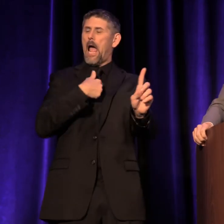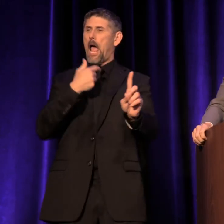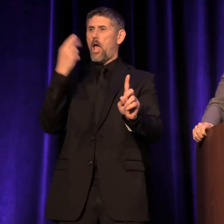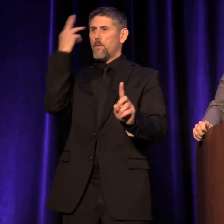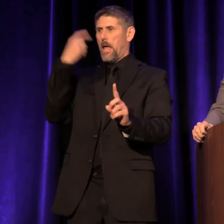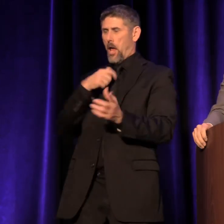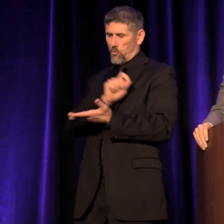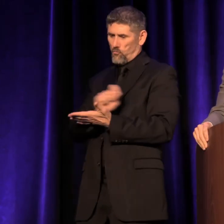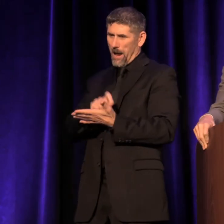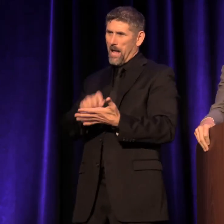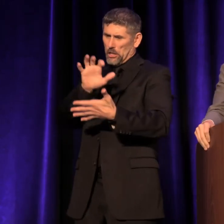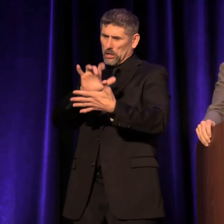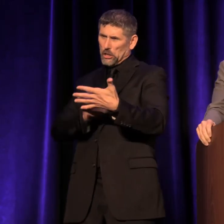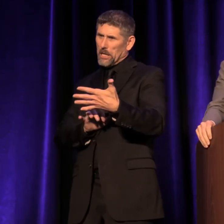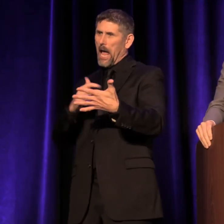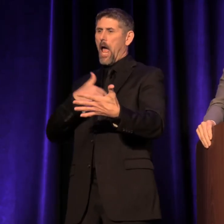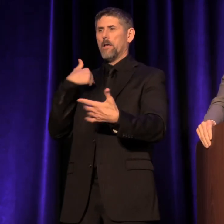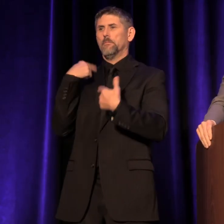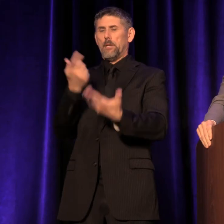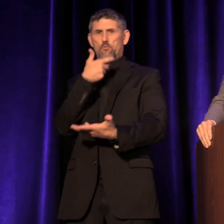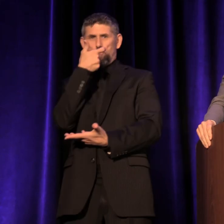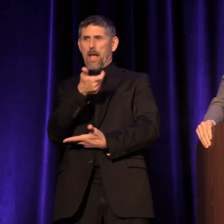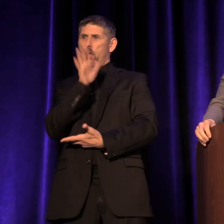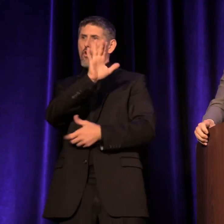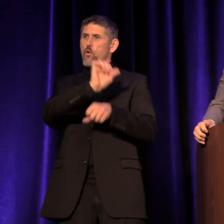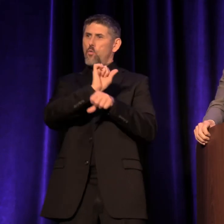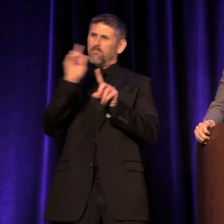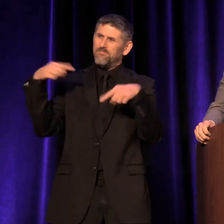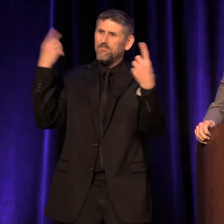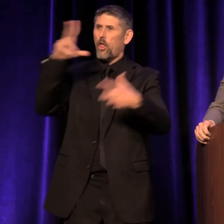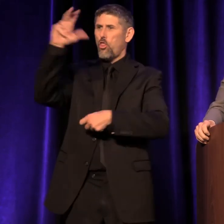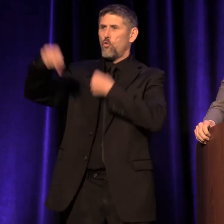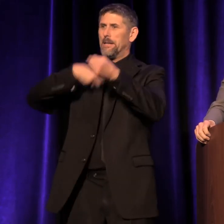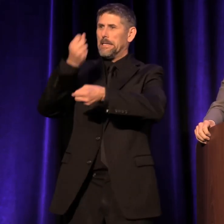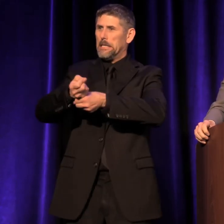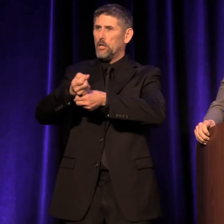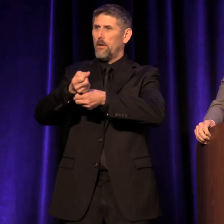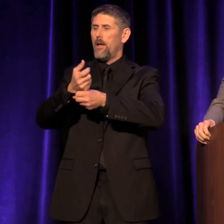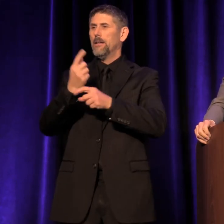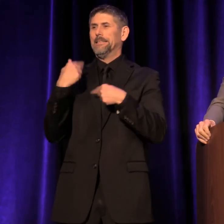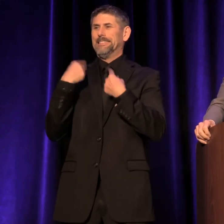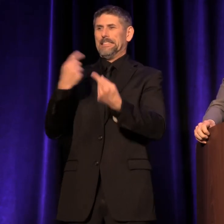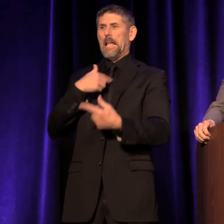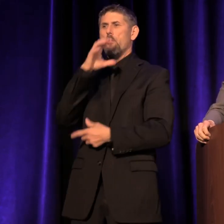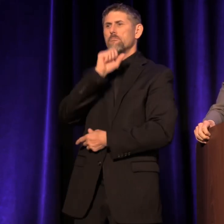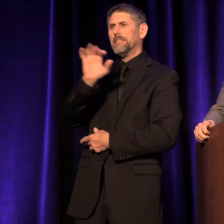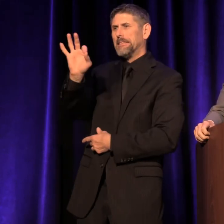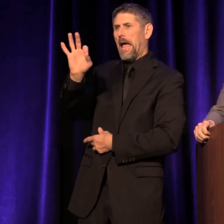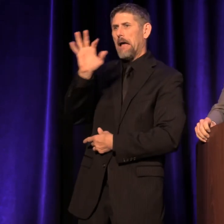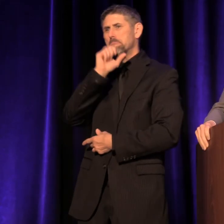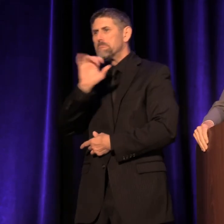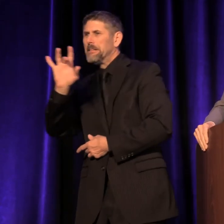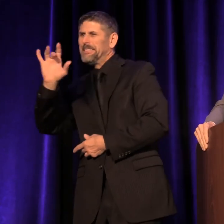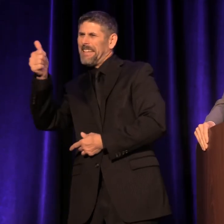that I've been watching Linda's work for about 30 years now, since I was about nine or ten, actually.